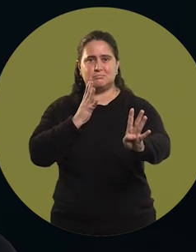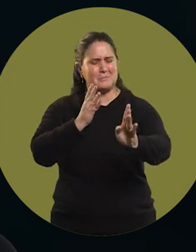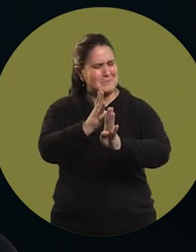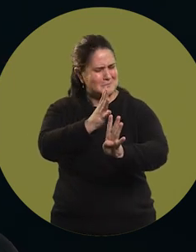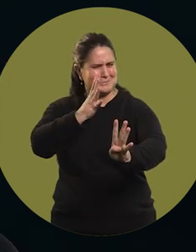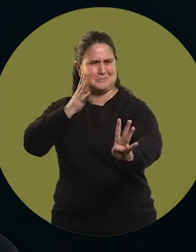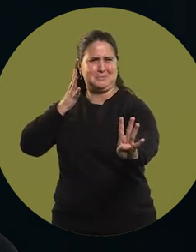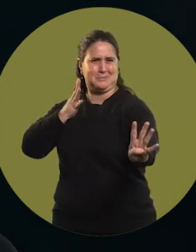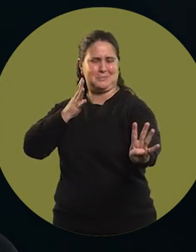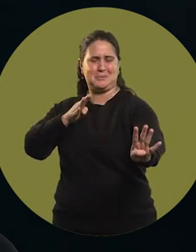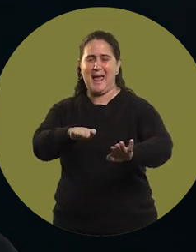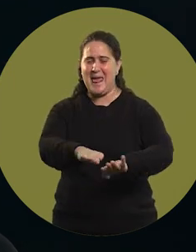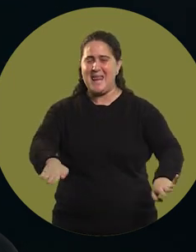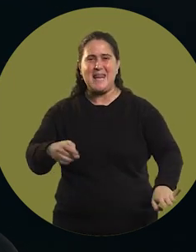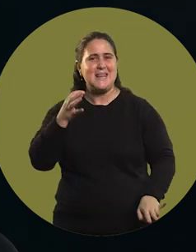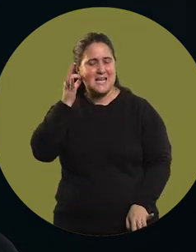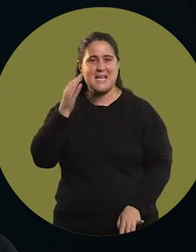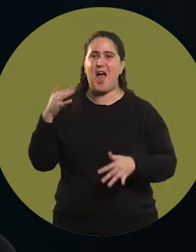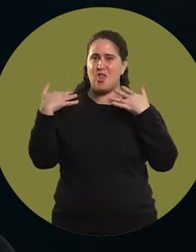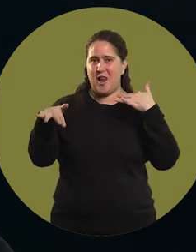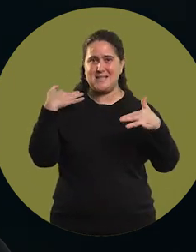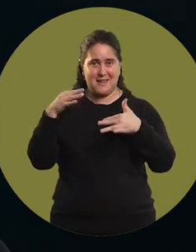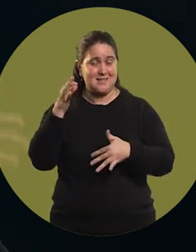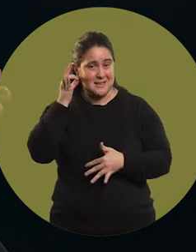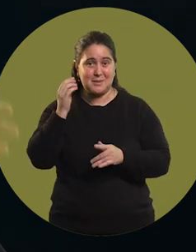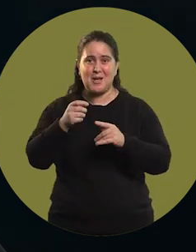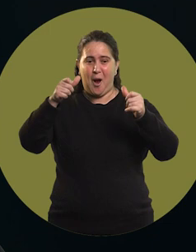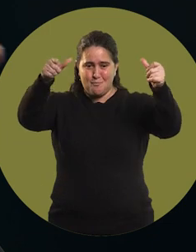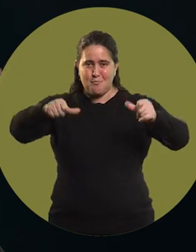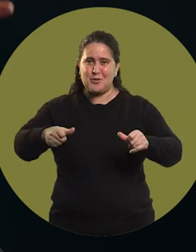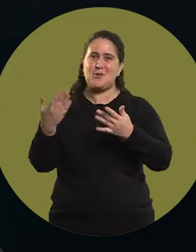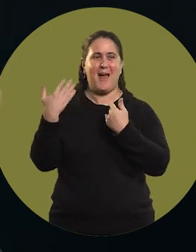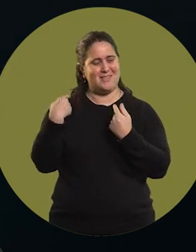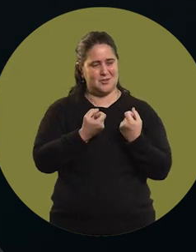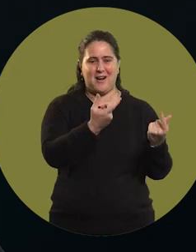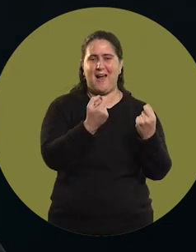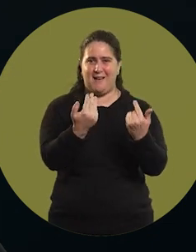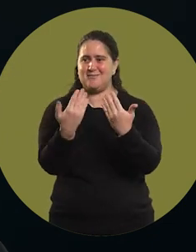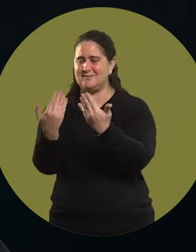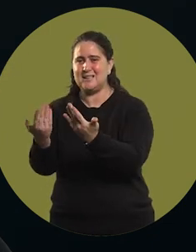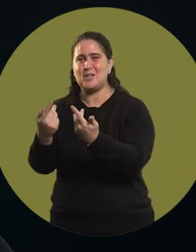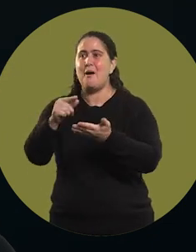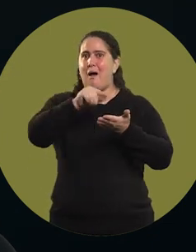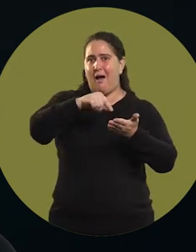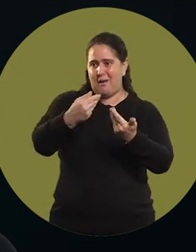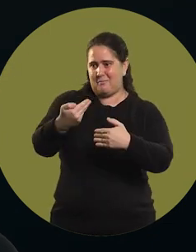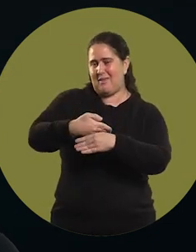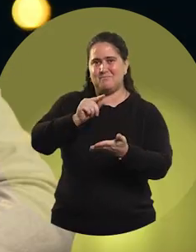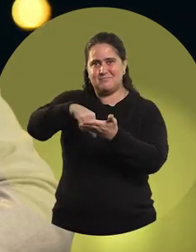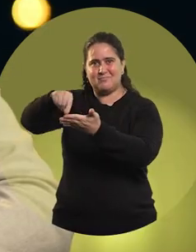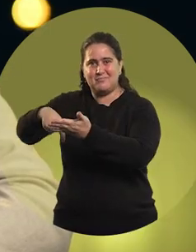line of girls and adolescents who came with a poster that I had been giving away, to ask for my autograph.